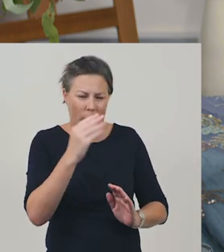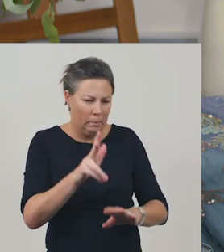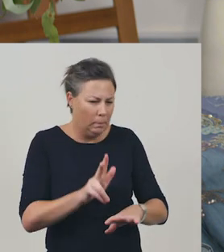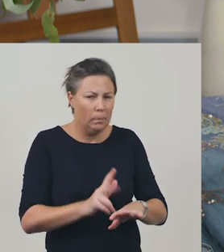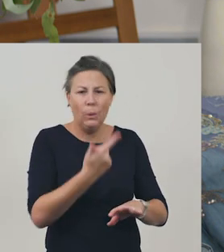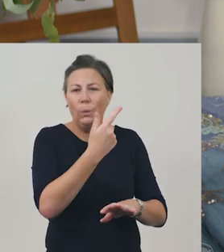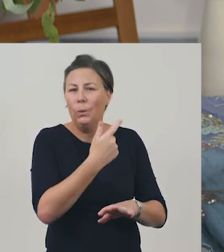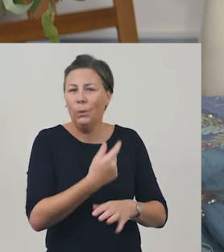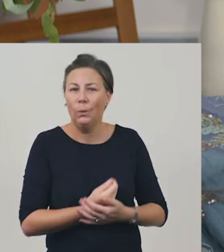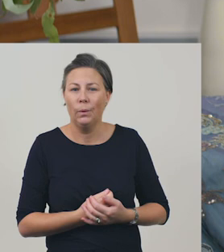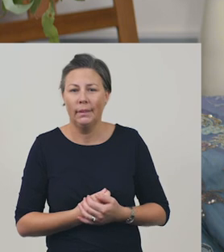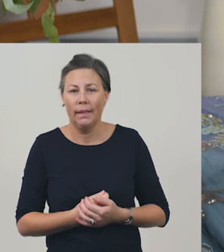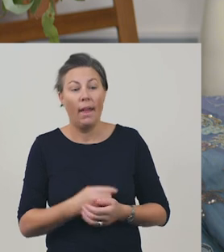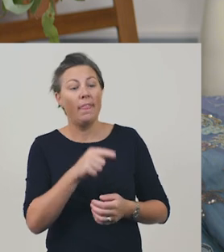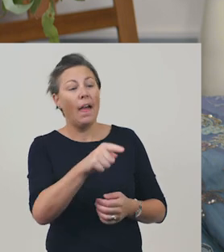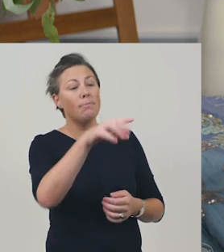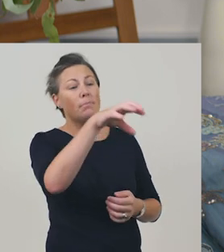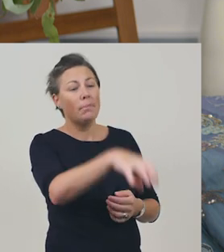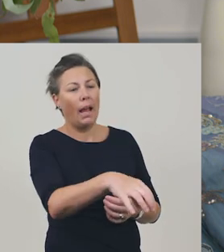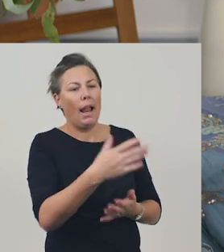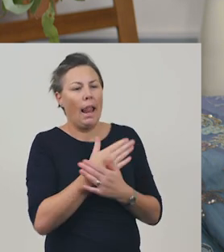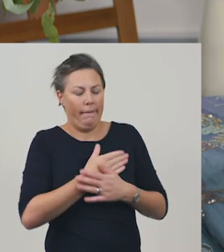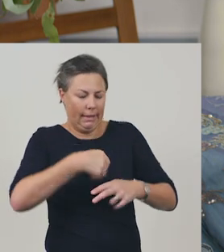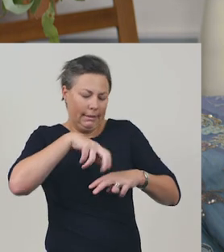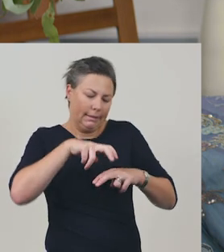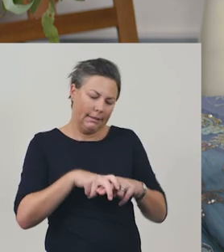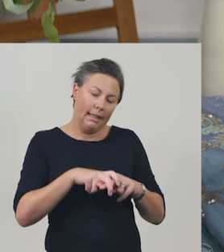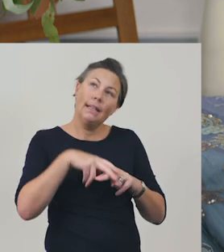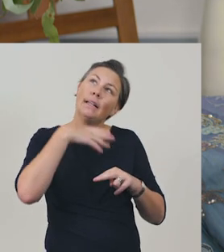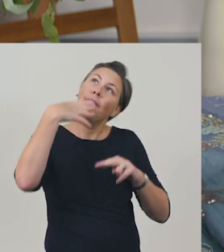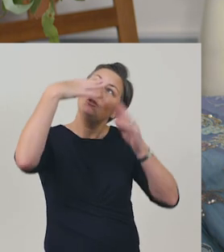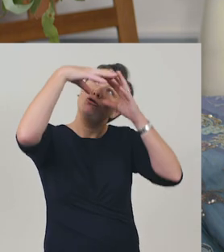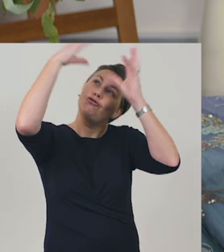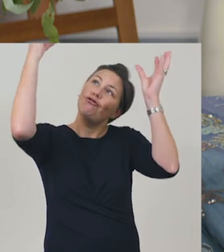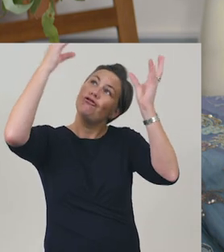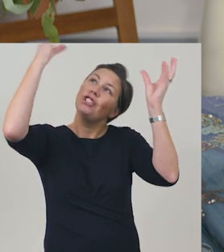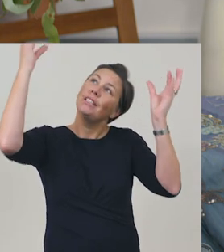There's a place I love to sit just under the bowing branches.